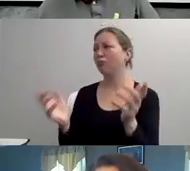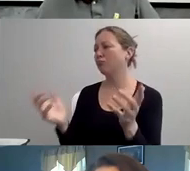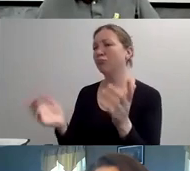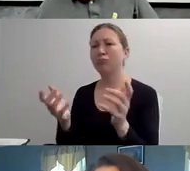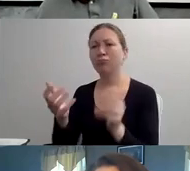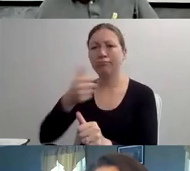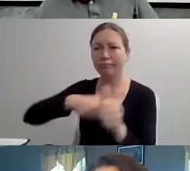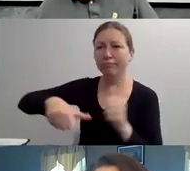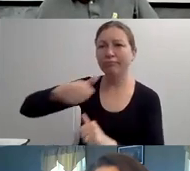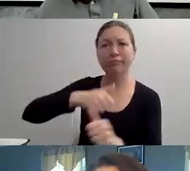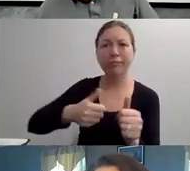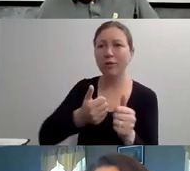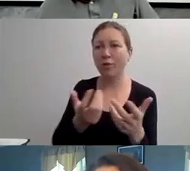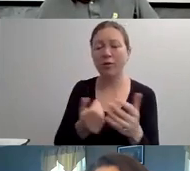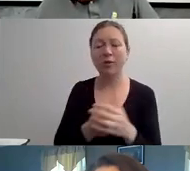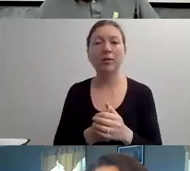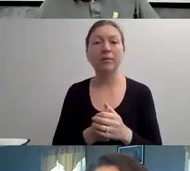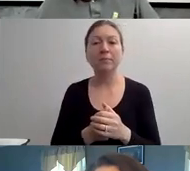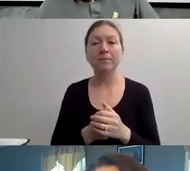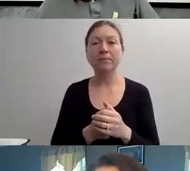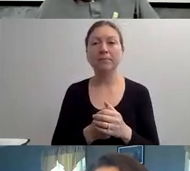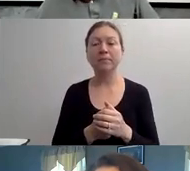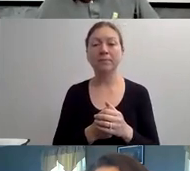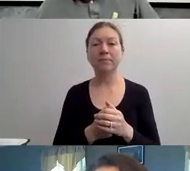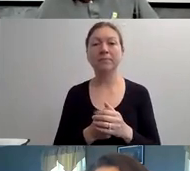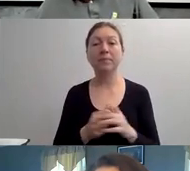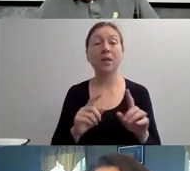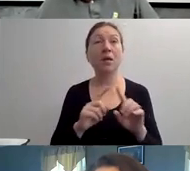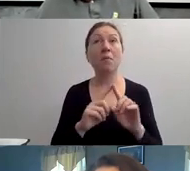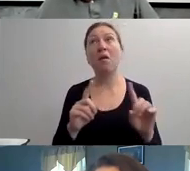SAY, HEY, I THINK YOU'VE GOT PROBLEMS. LOOK AT LITTLE TINY TIM.